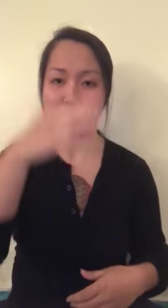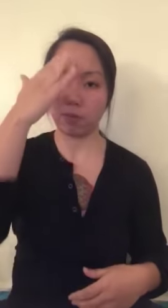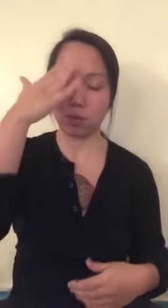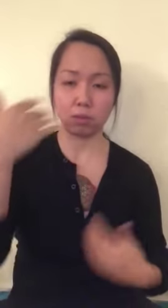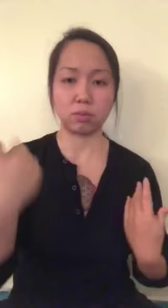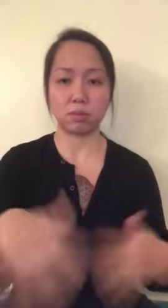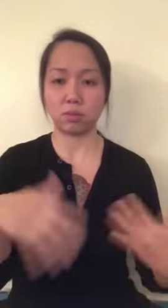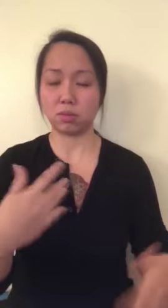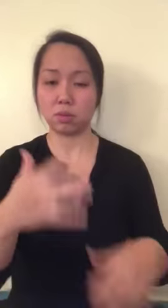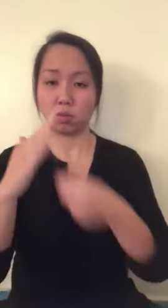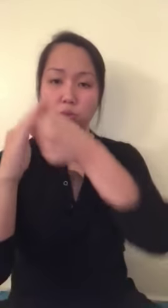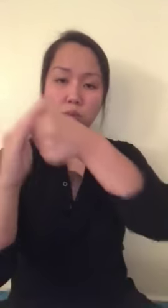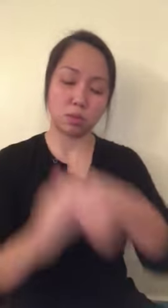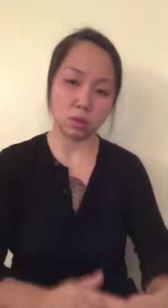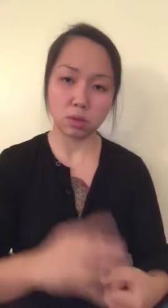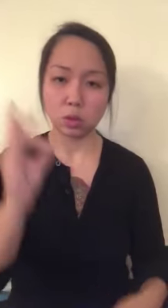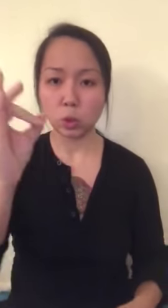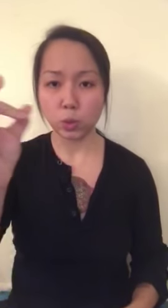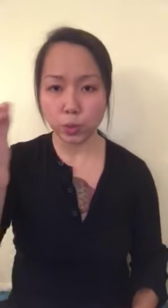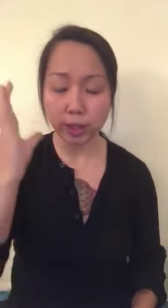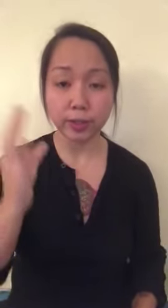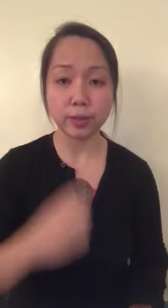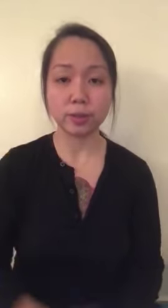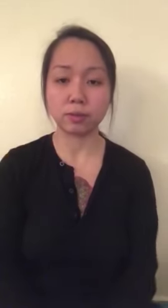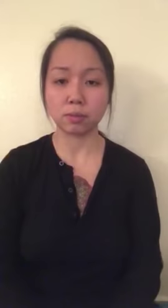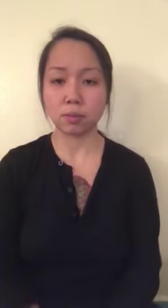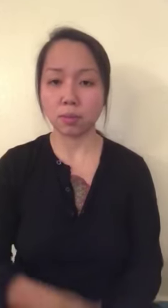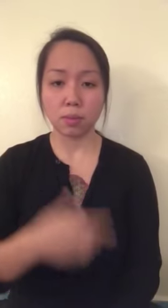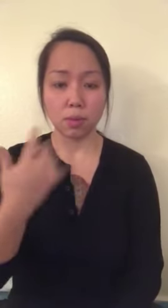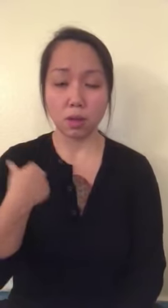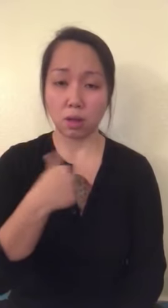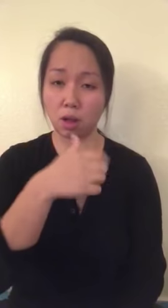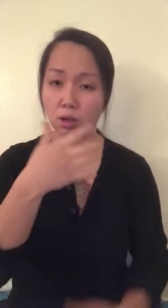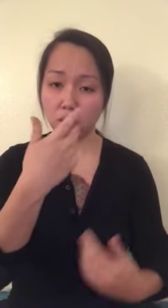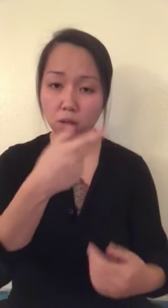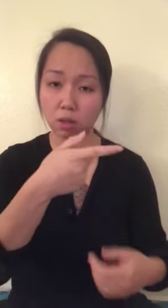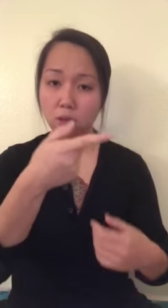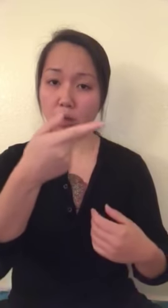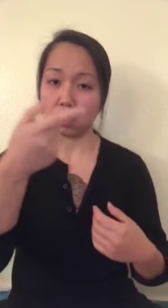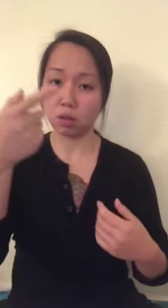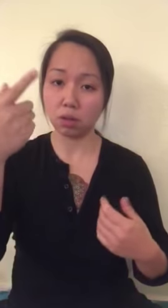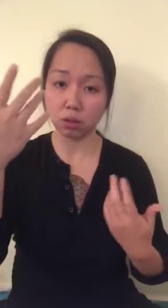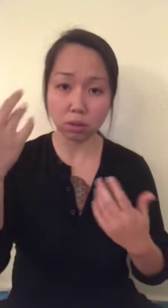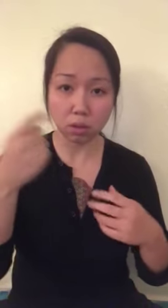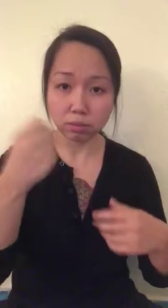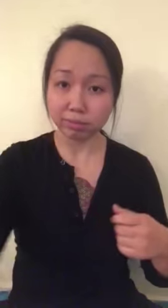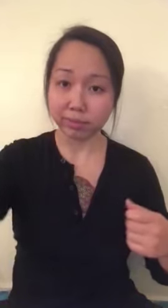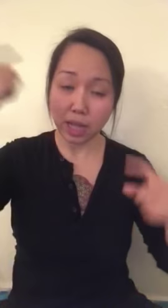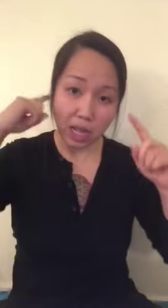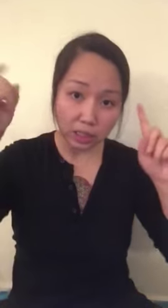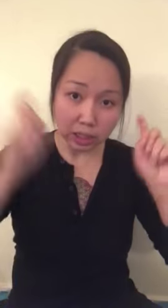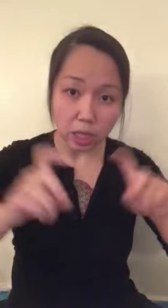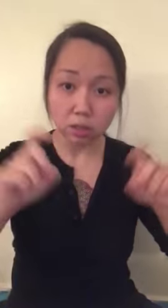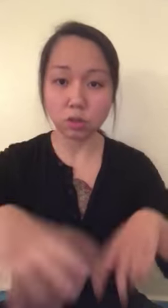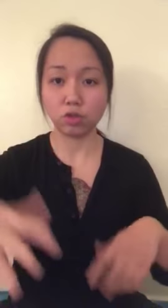That's why being oppressed is what harms us the most. Yet, hearing people keep trying to put us though hearing tests...